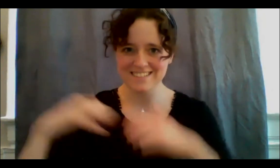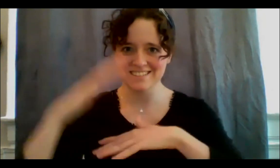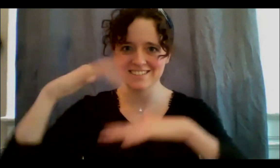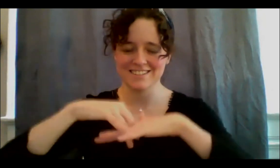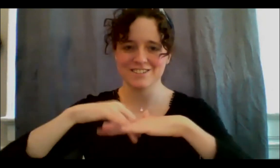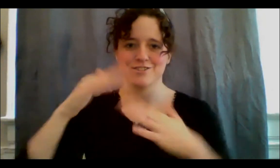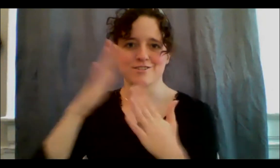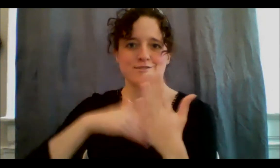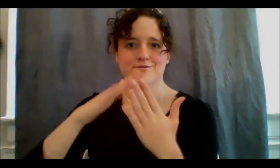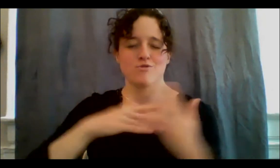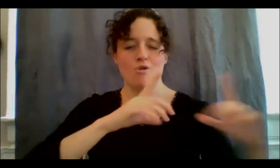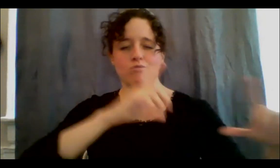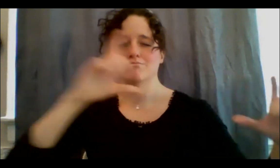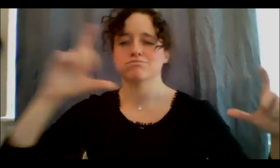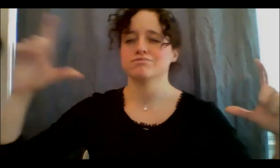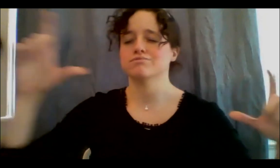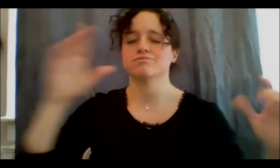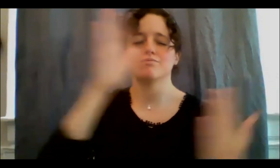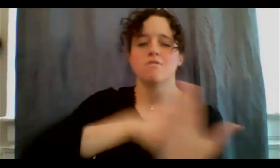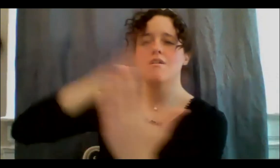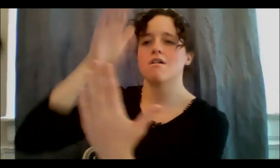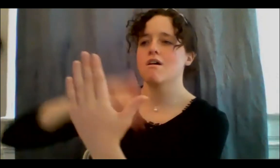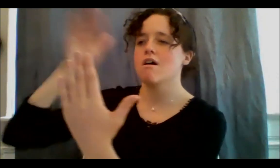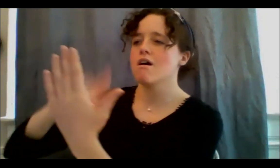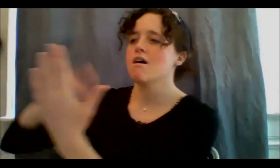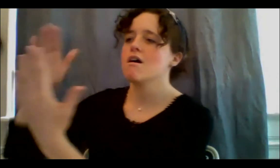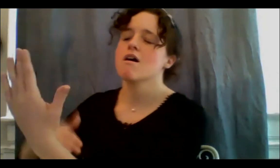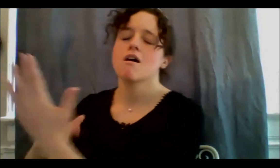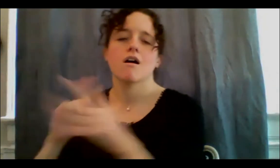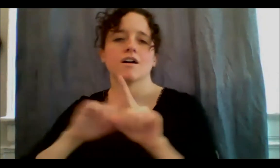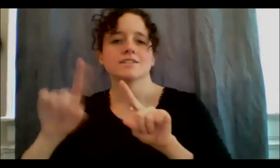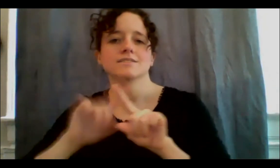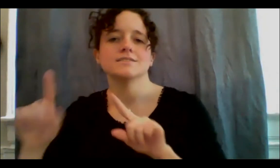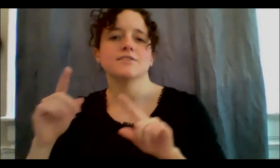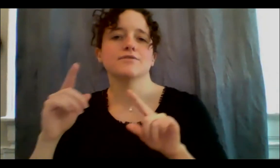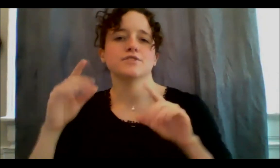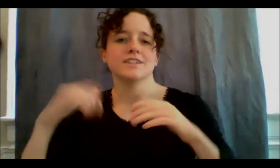Indigenous ancestral teachings, they're connected to the land, to the plant and